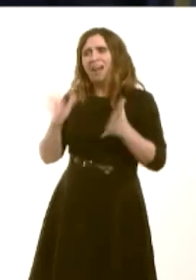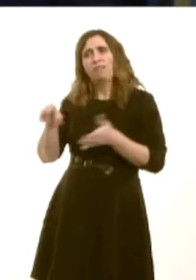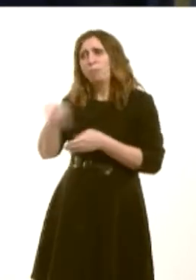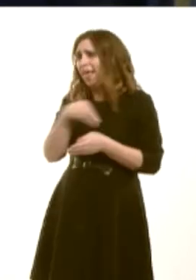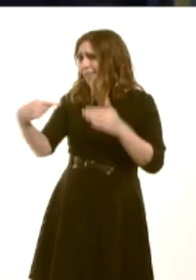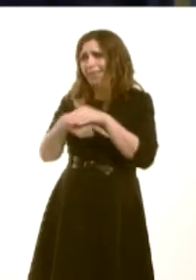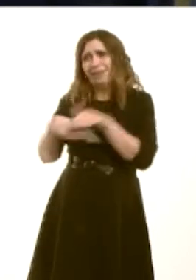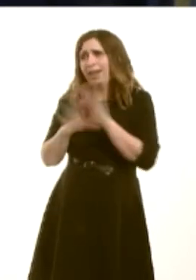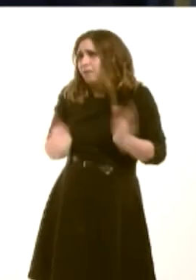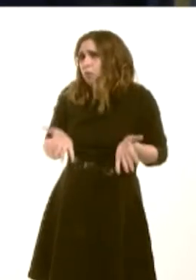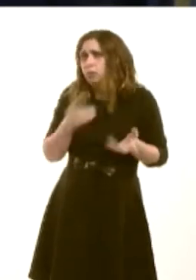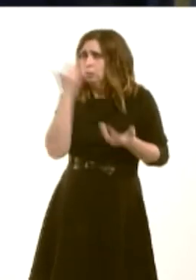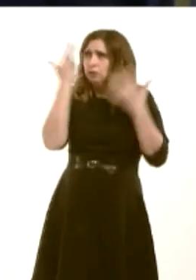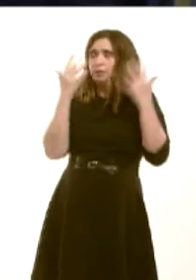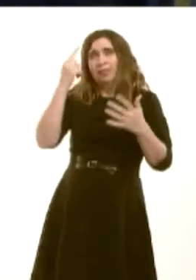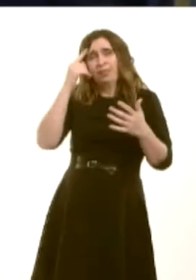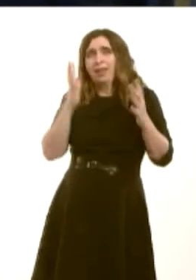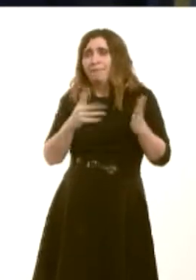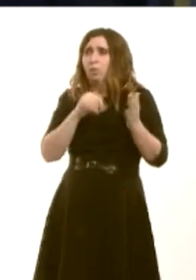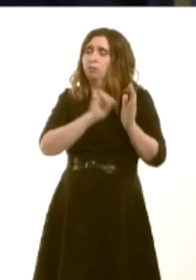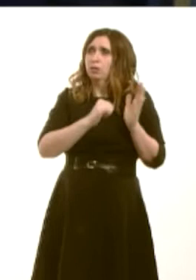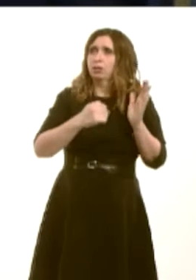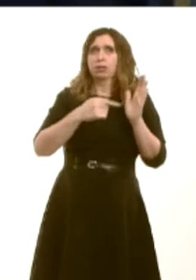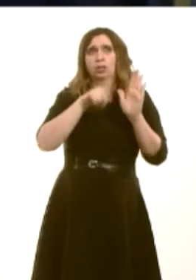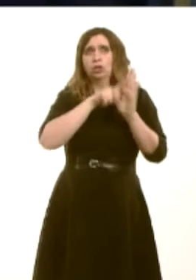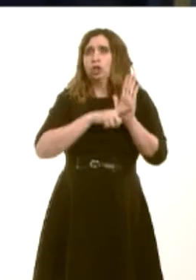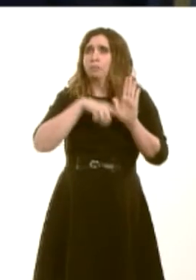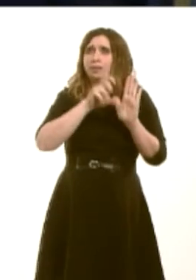looking at changing terms and conditions, which, obviously, is very unpopular. I wonder